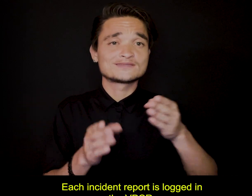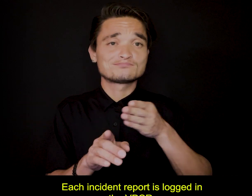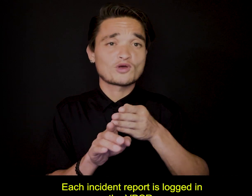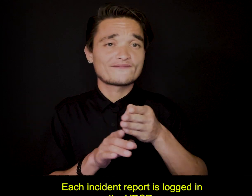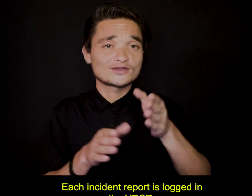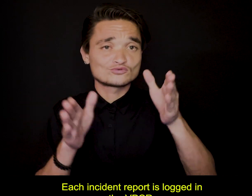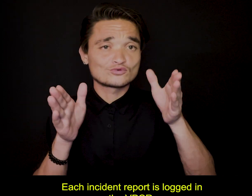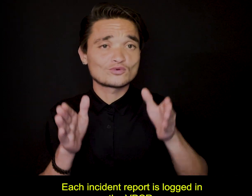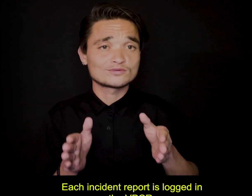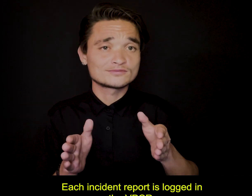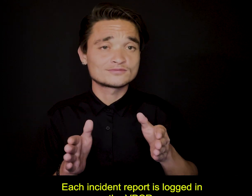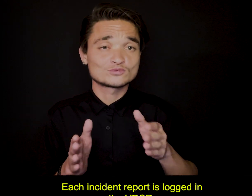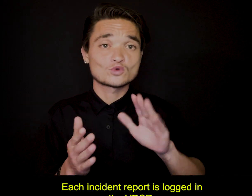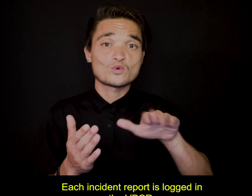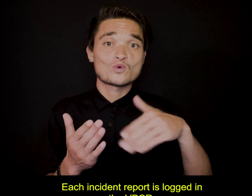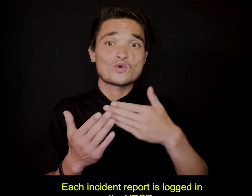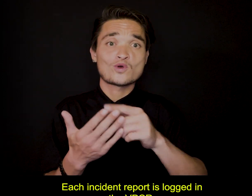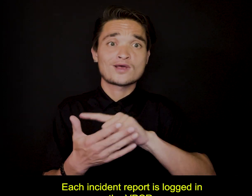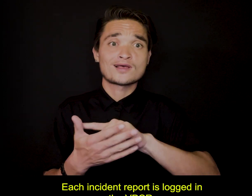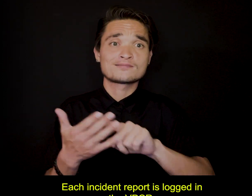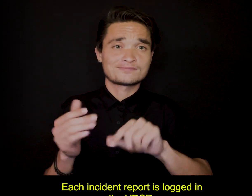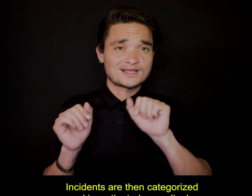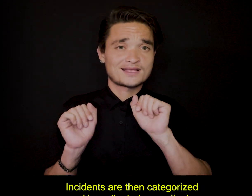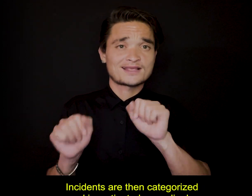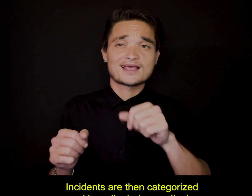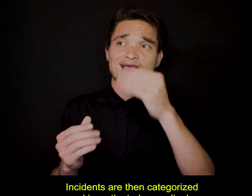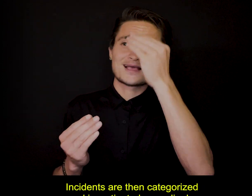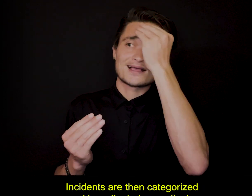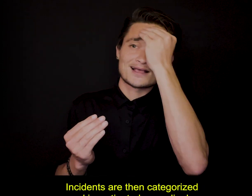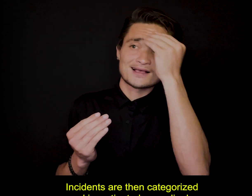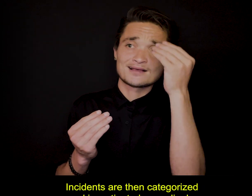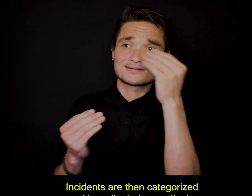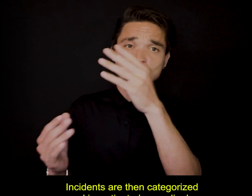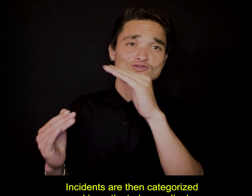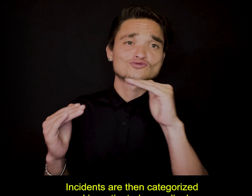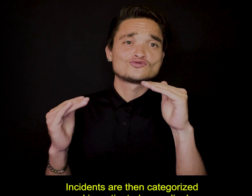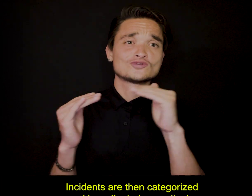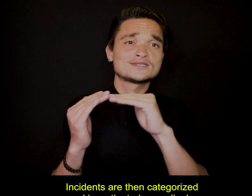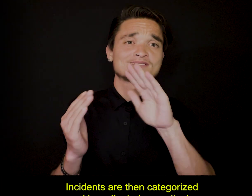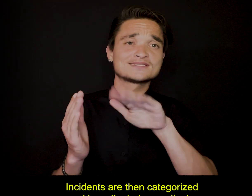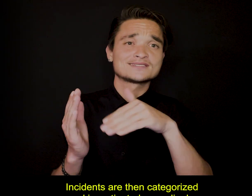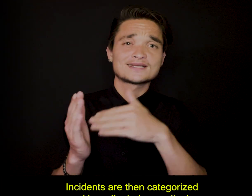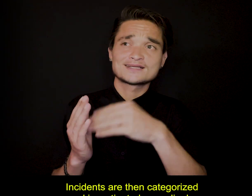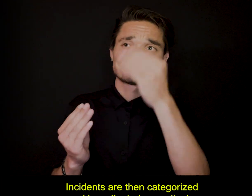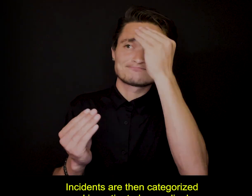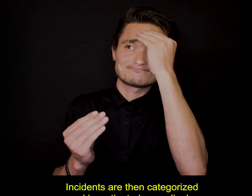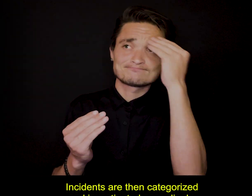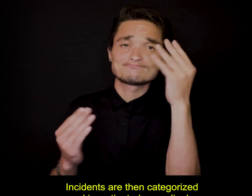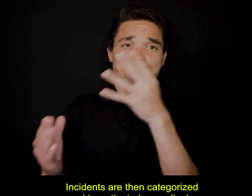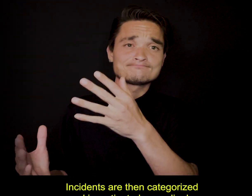Each incident report is logged in the VPCR. Incidents are then categorized and investigated accordingly.